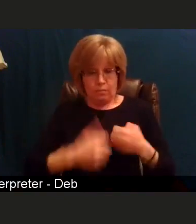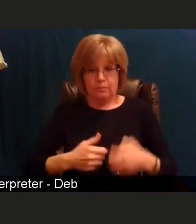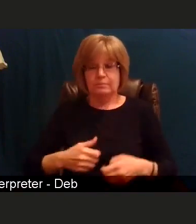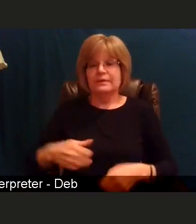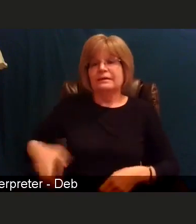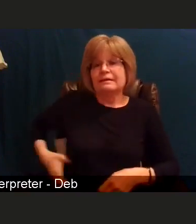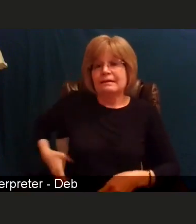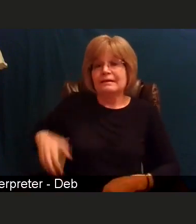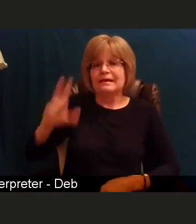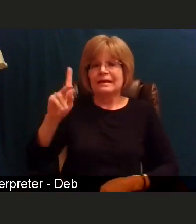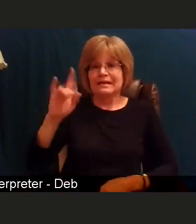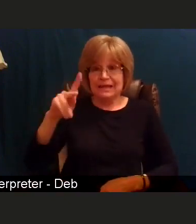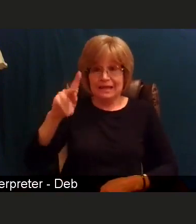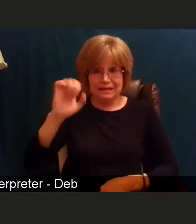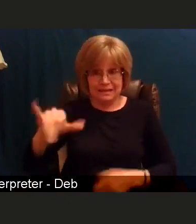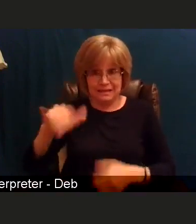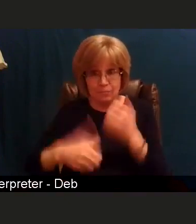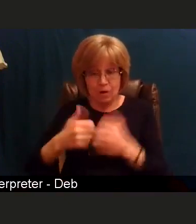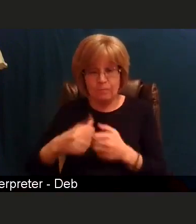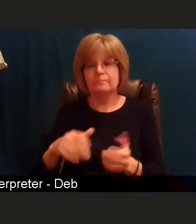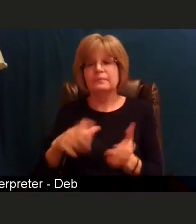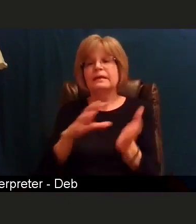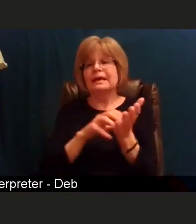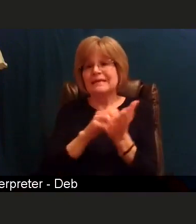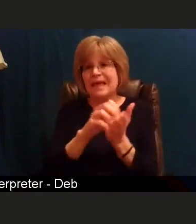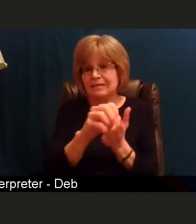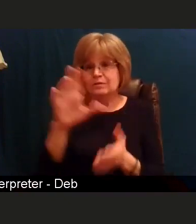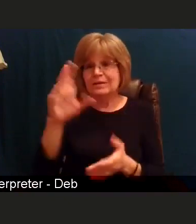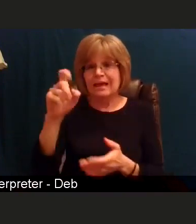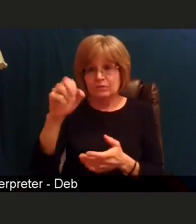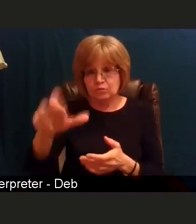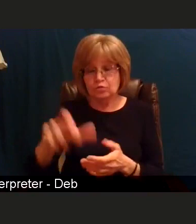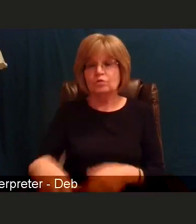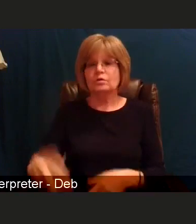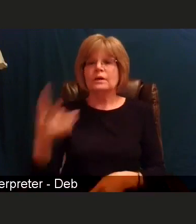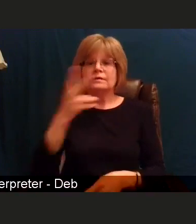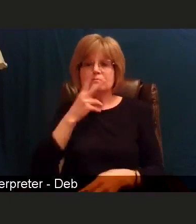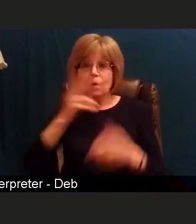cancers, smokers, solid organ transplant recipients,